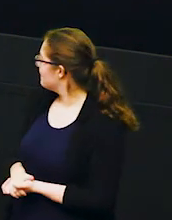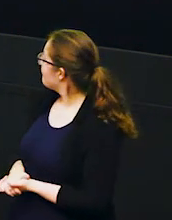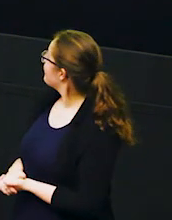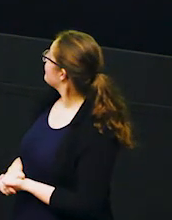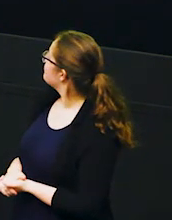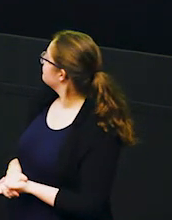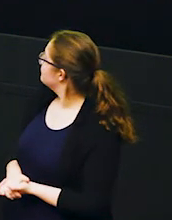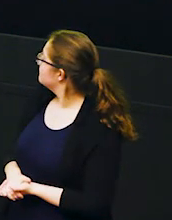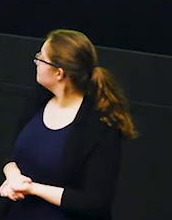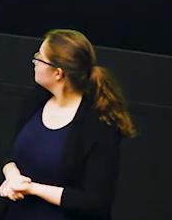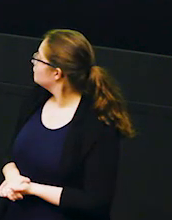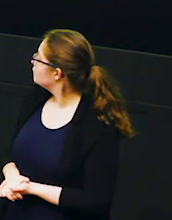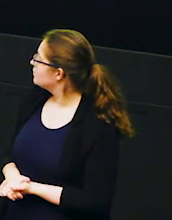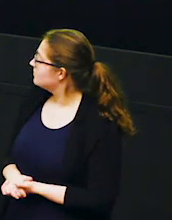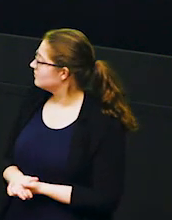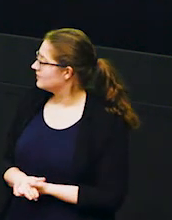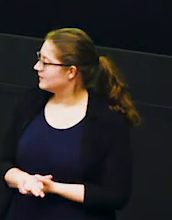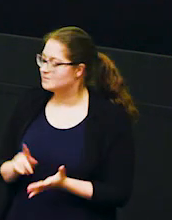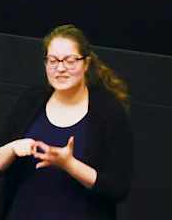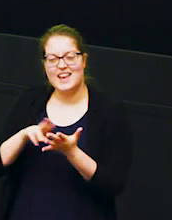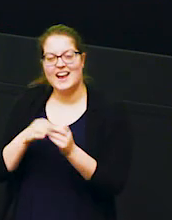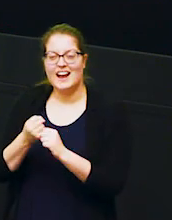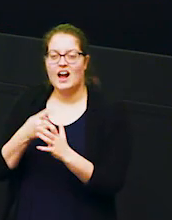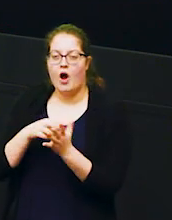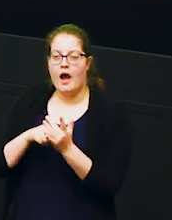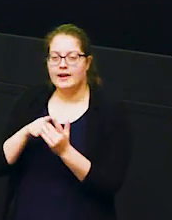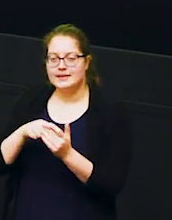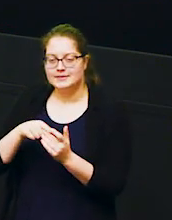so in ghani's turned around he's been turned around by the rangers and he's